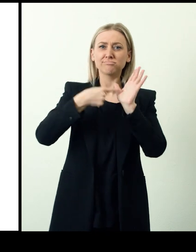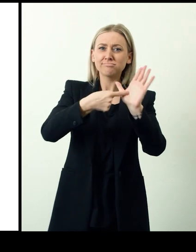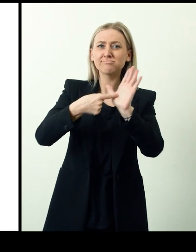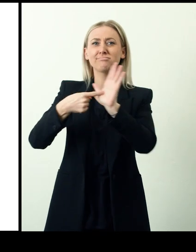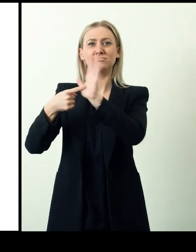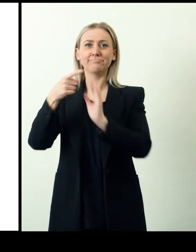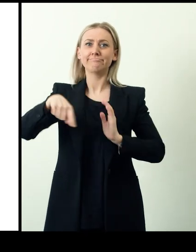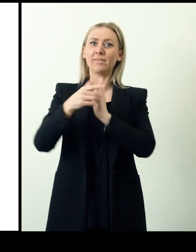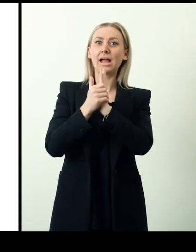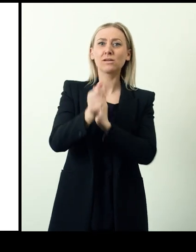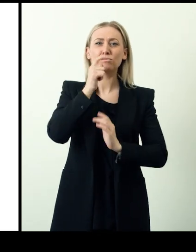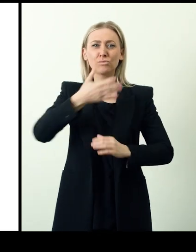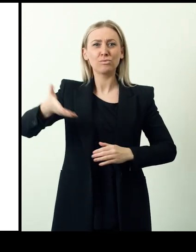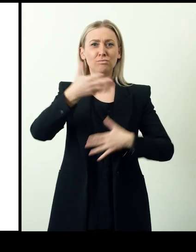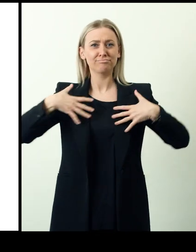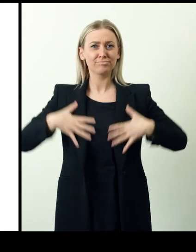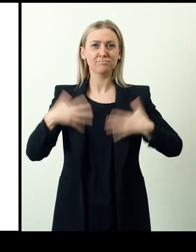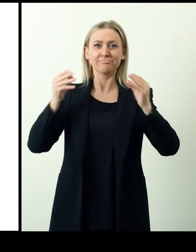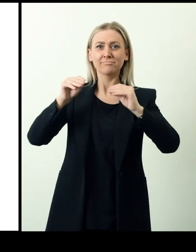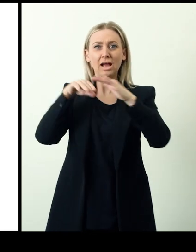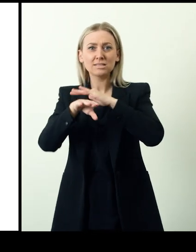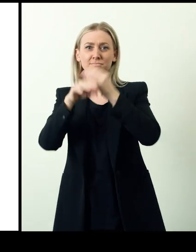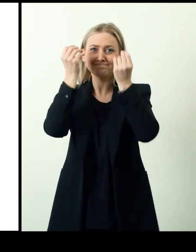political representatives and experts in accessible information.